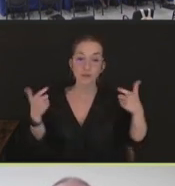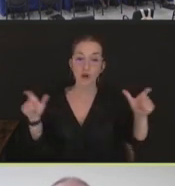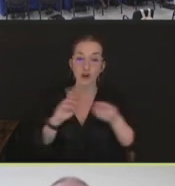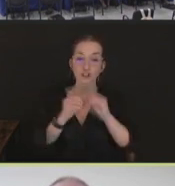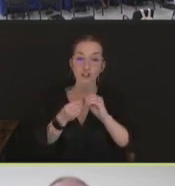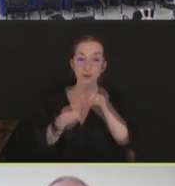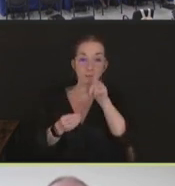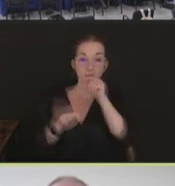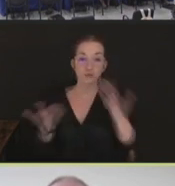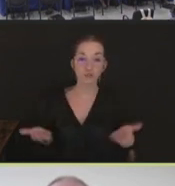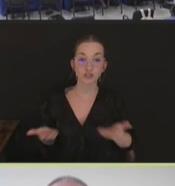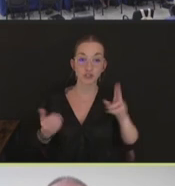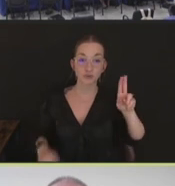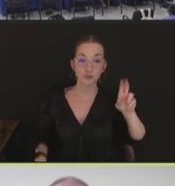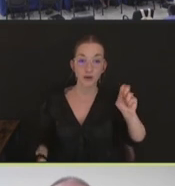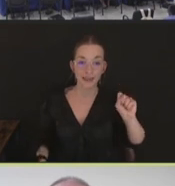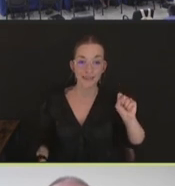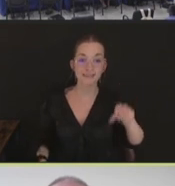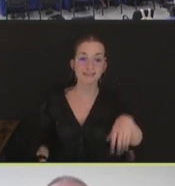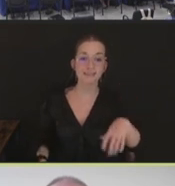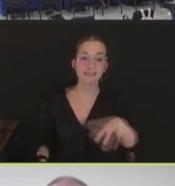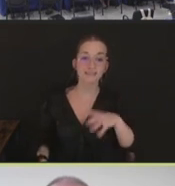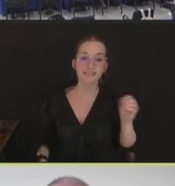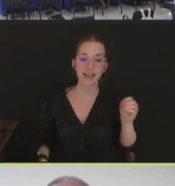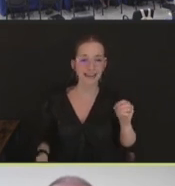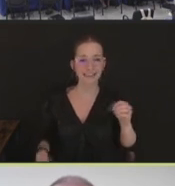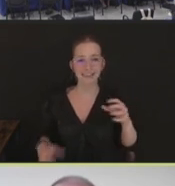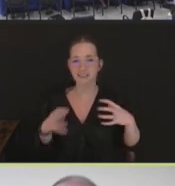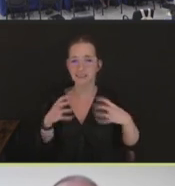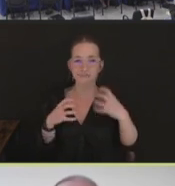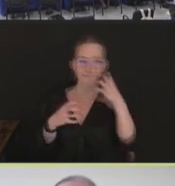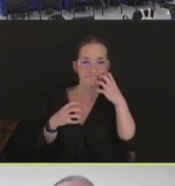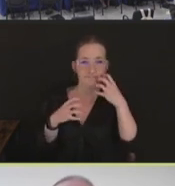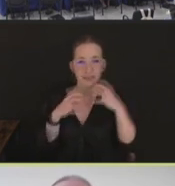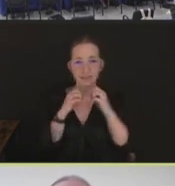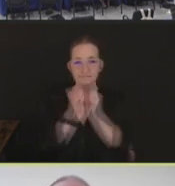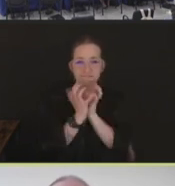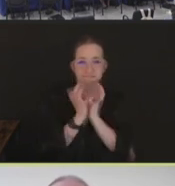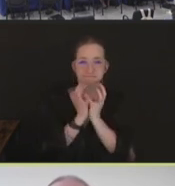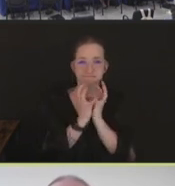and the large number of poultry that are densely packed into these houses are things -- are factors